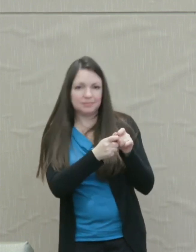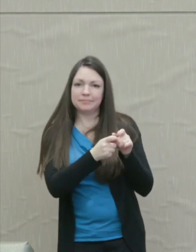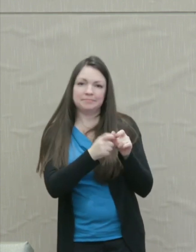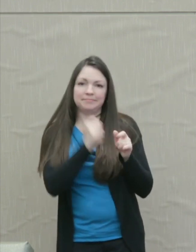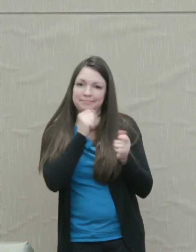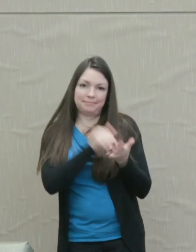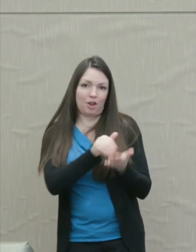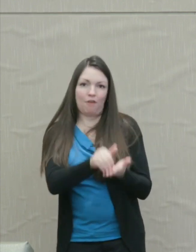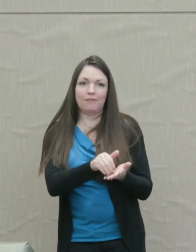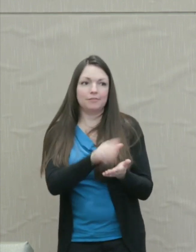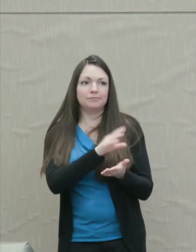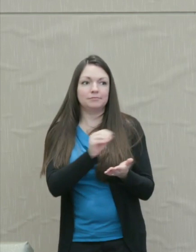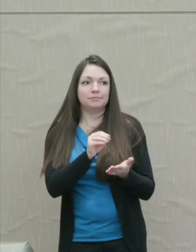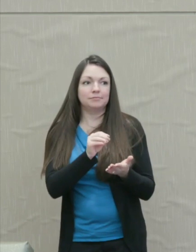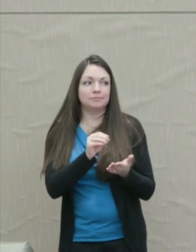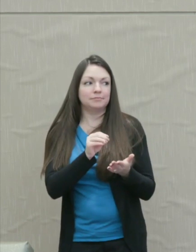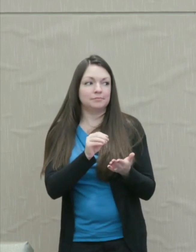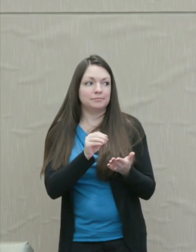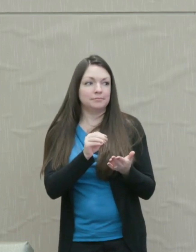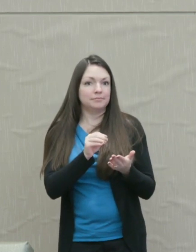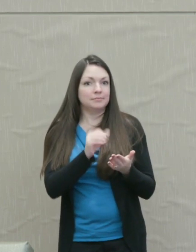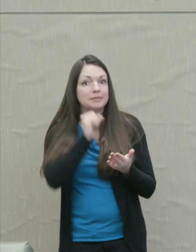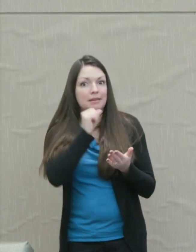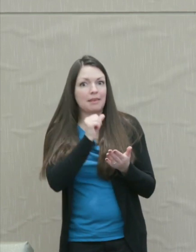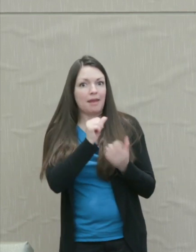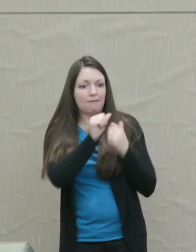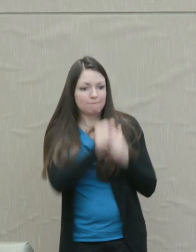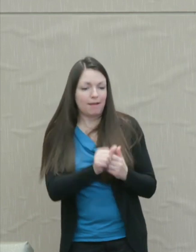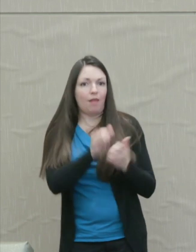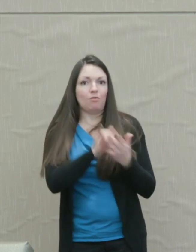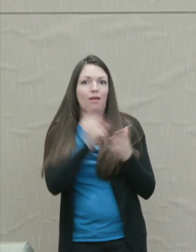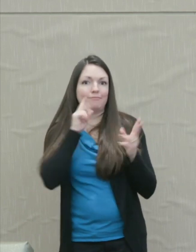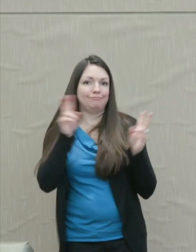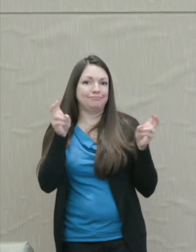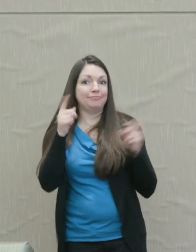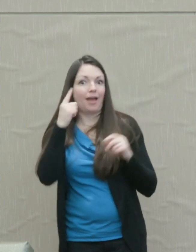not obey the lex talionis, an eye for an eye.